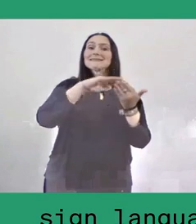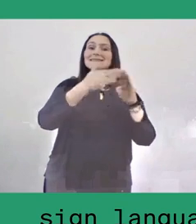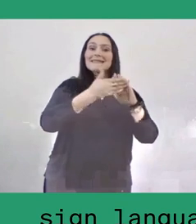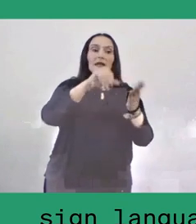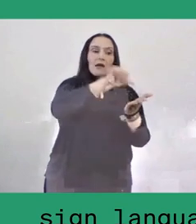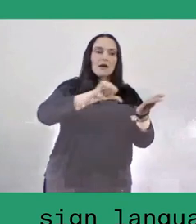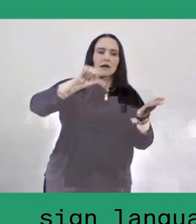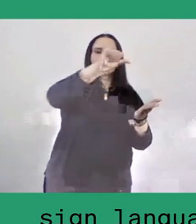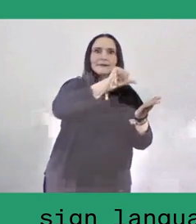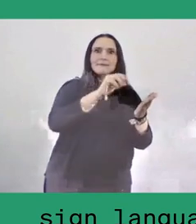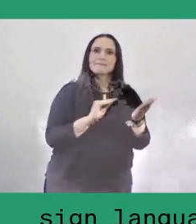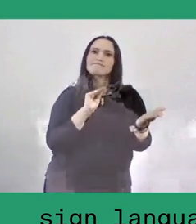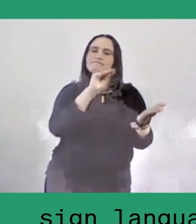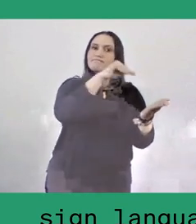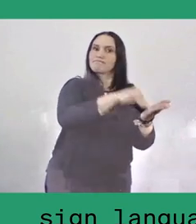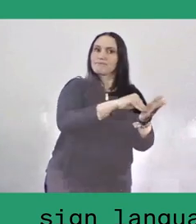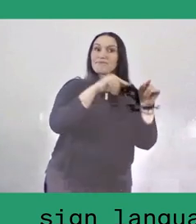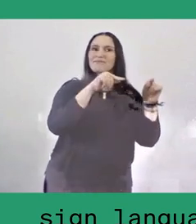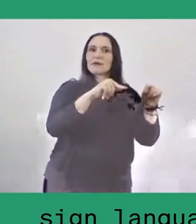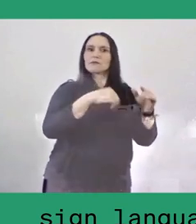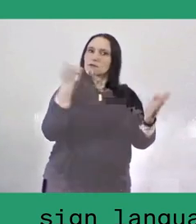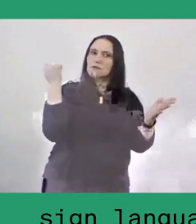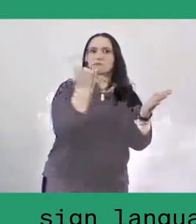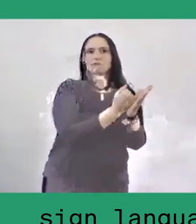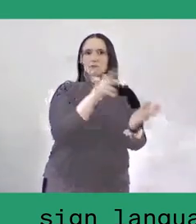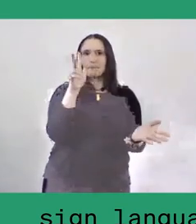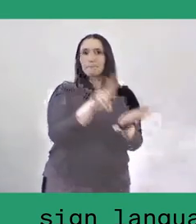helped them to save their existence.